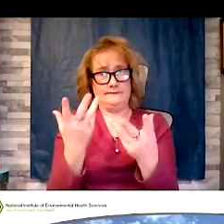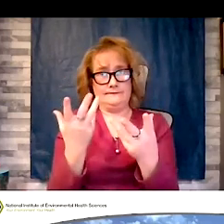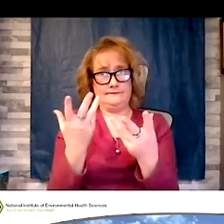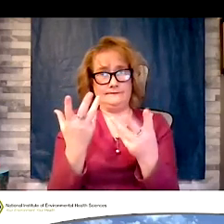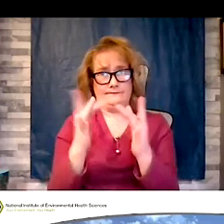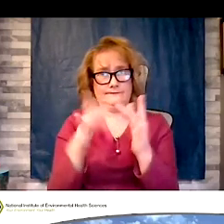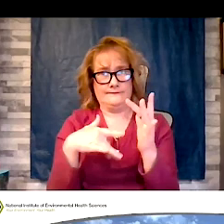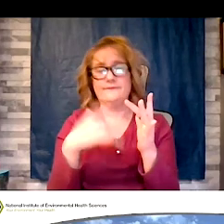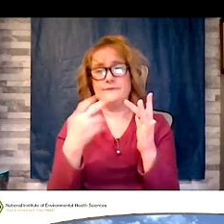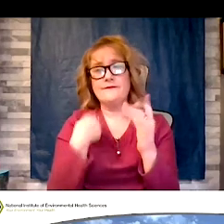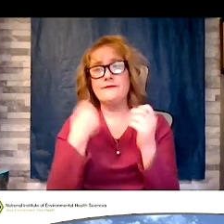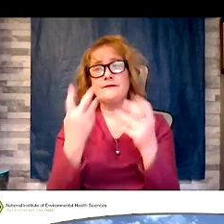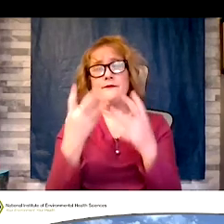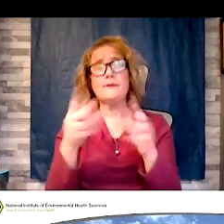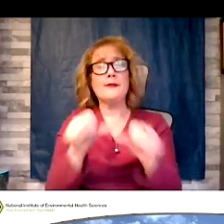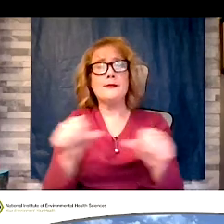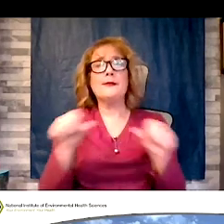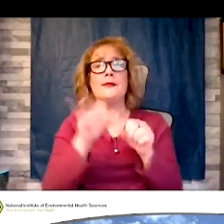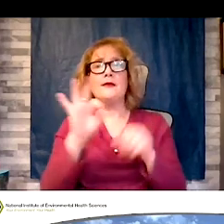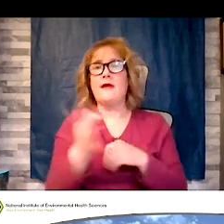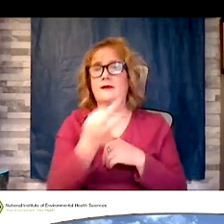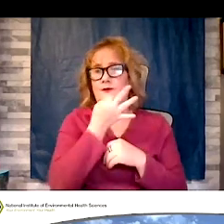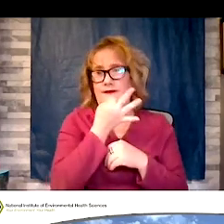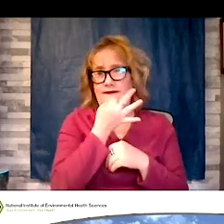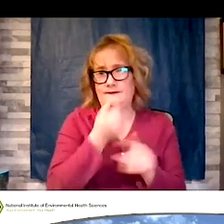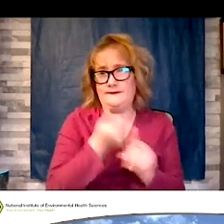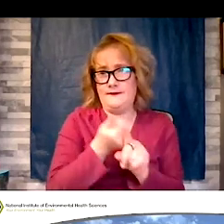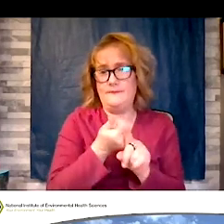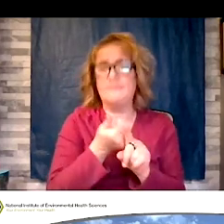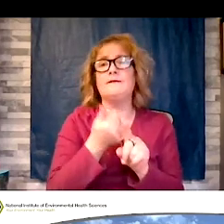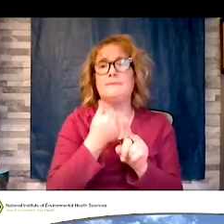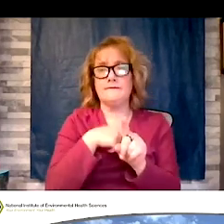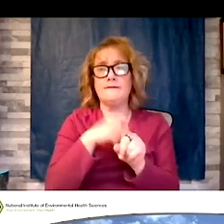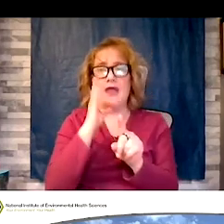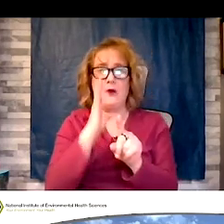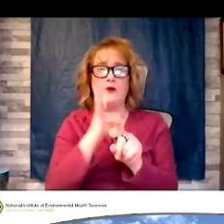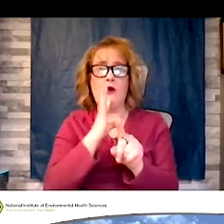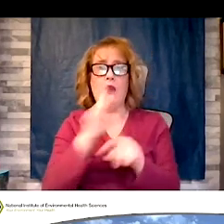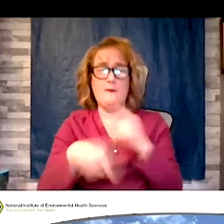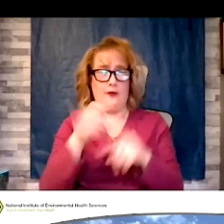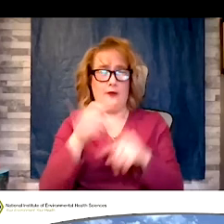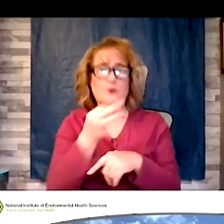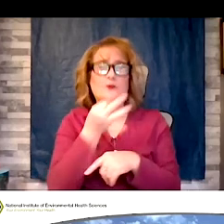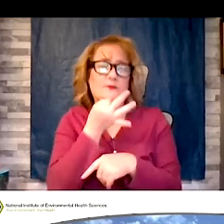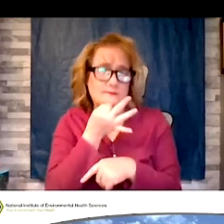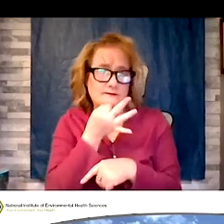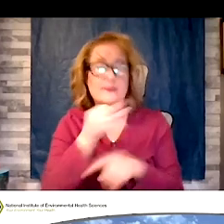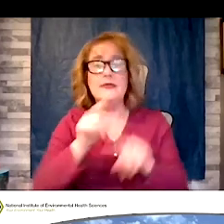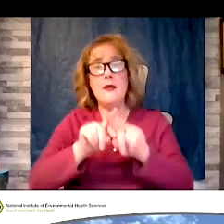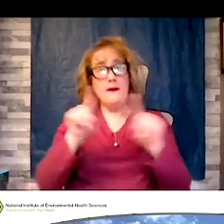expertise. And I will talk aboutna in a little bit. In this session he will explain